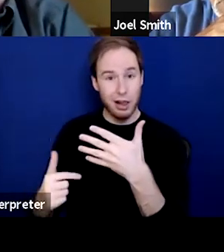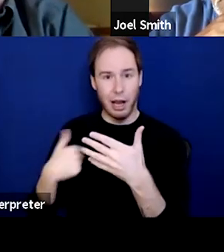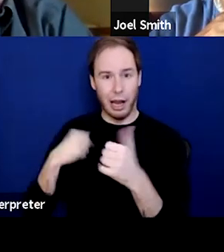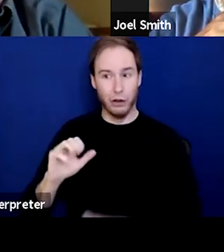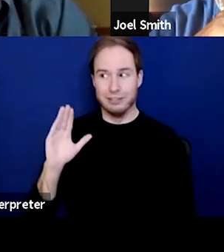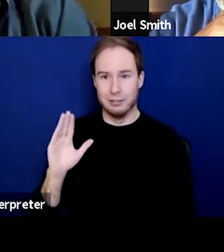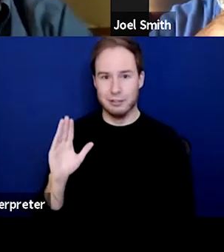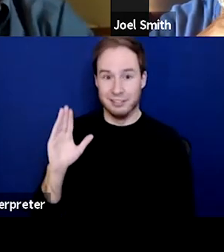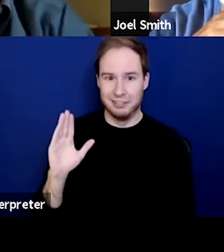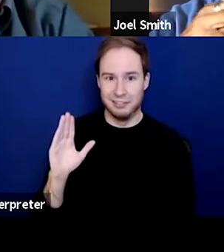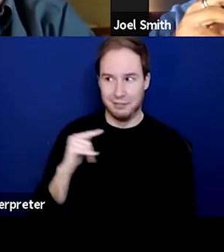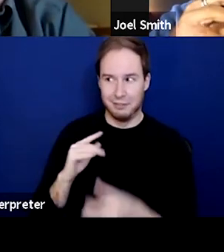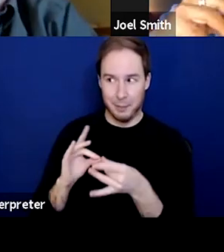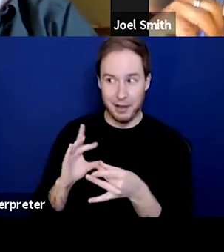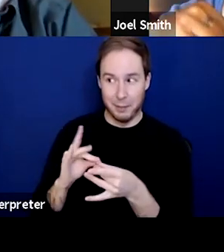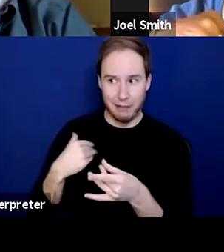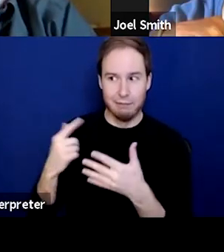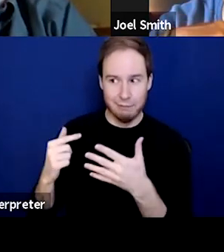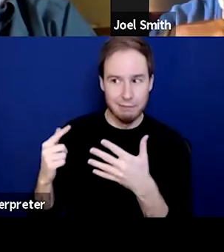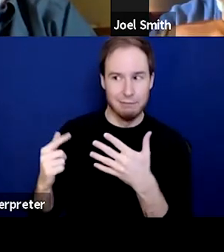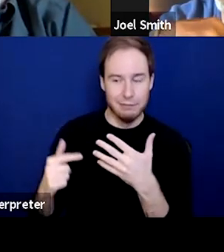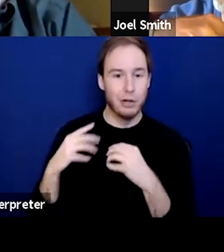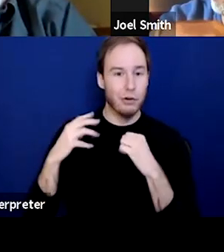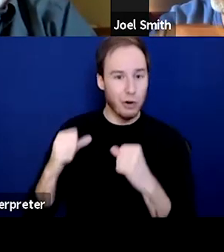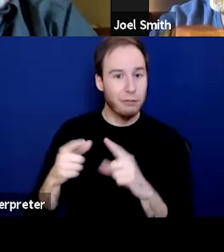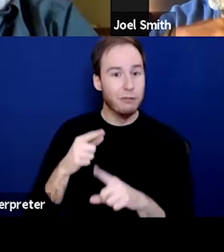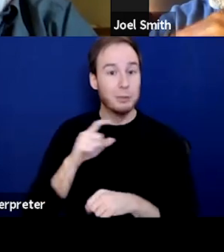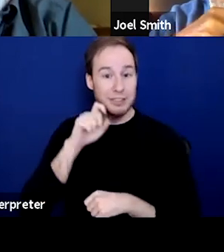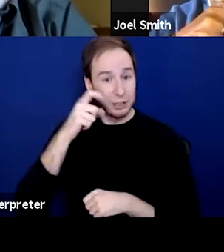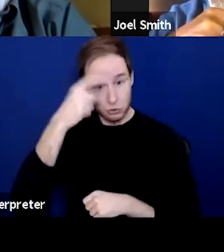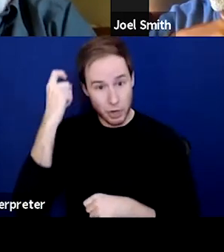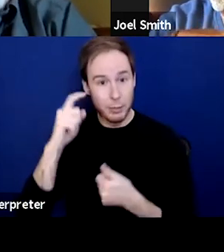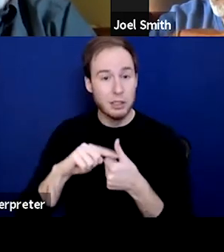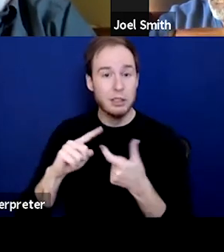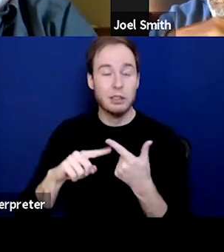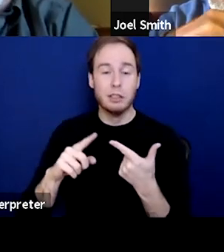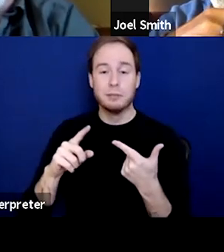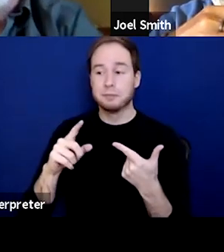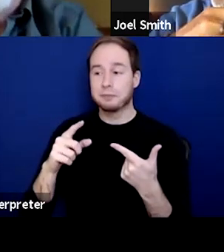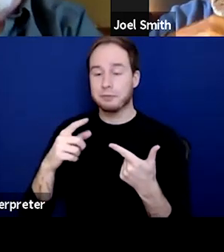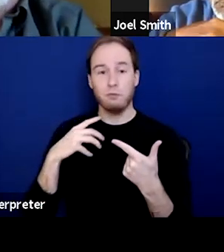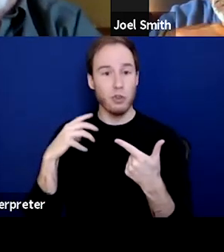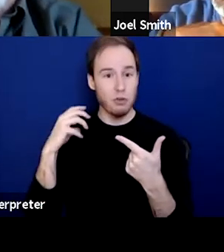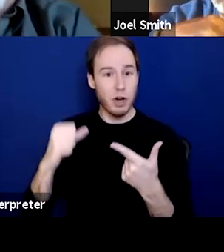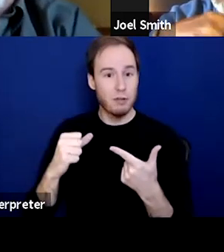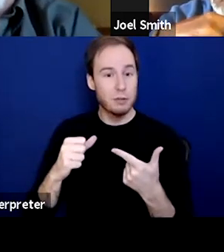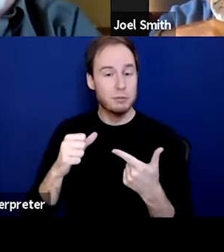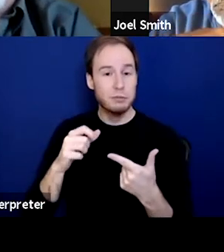for recovered from sexual trauma, recovered from a drinking daddy,